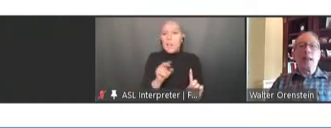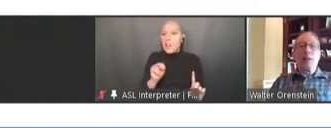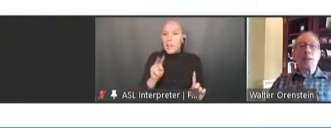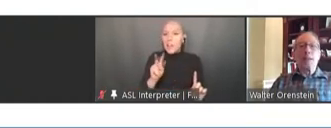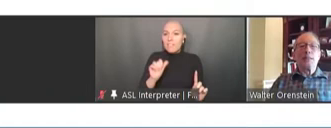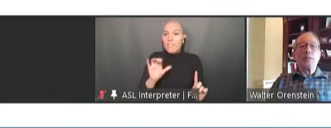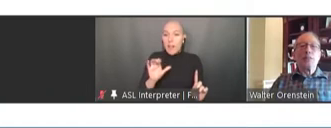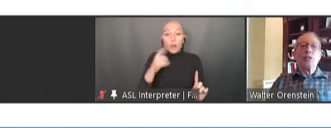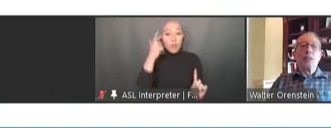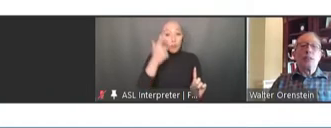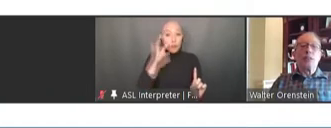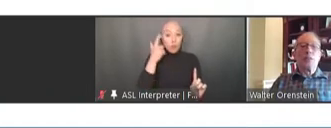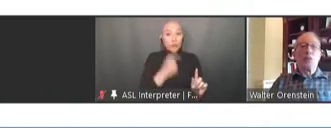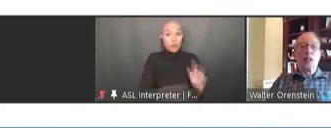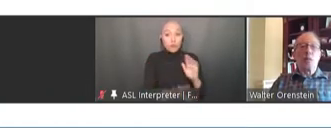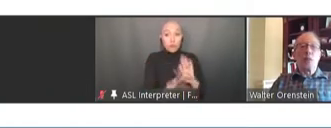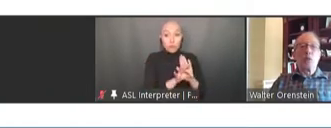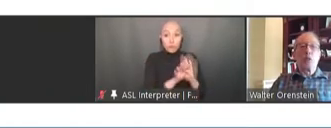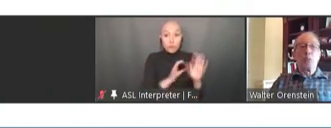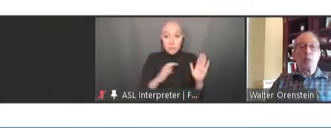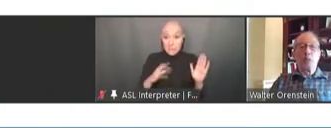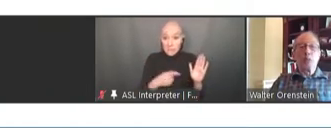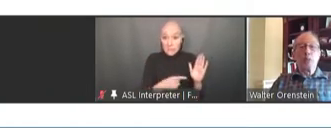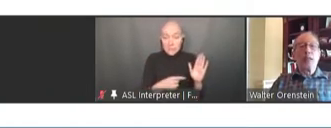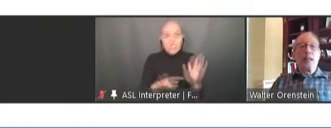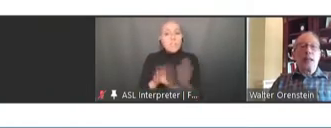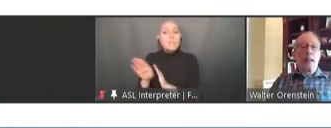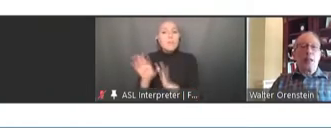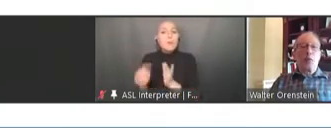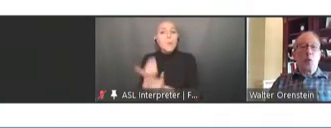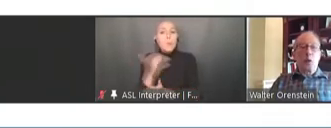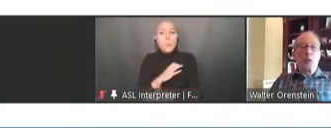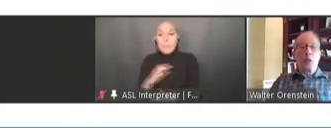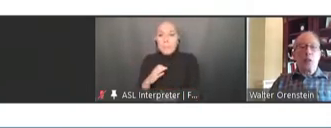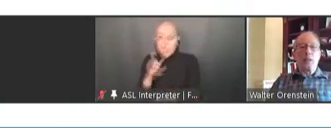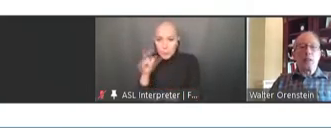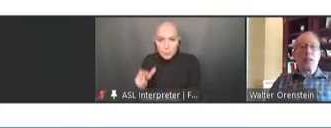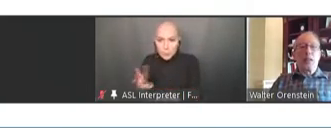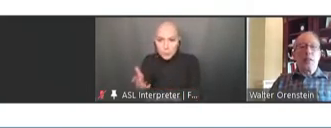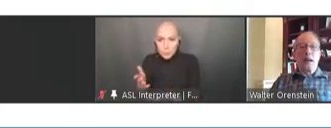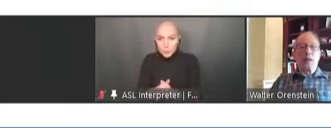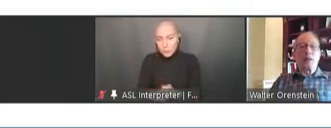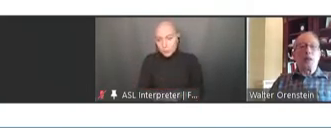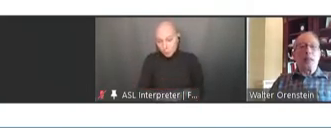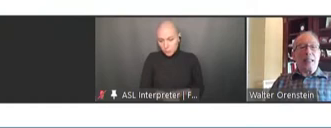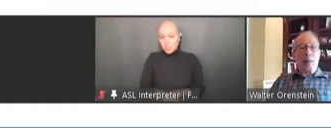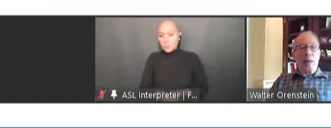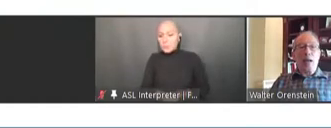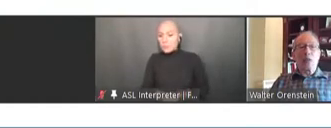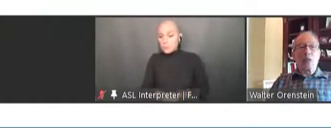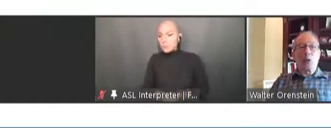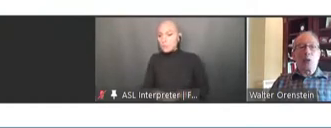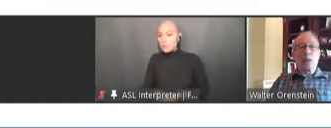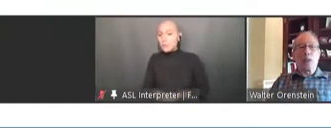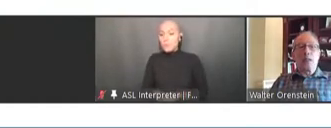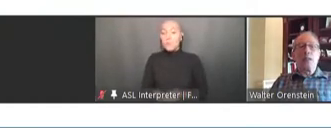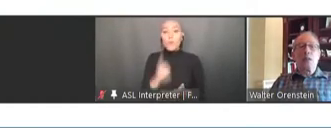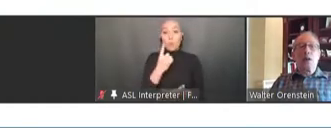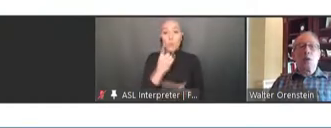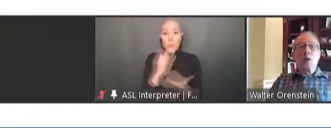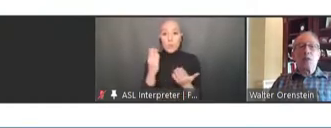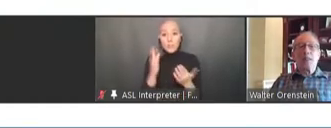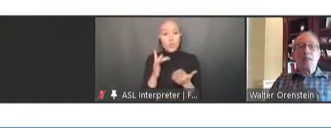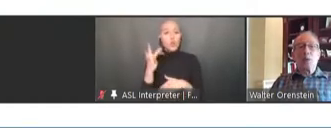and we didn't need to develop a new committee. And one of the things that came out early on was the